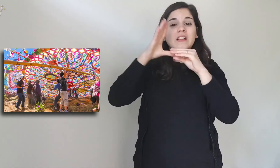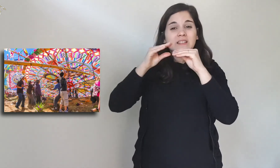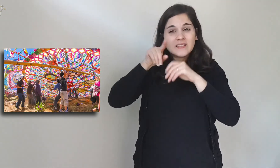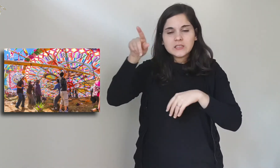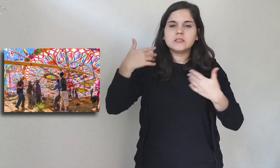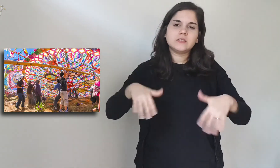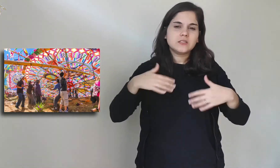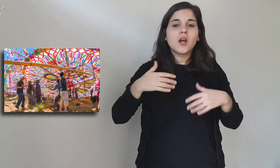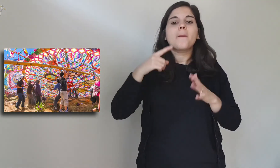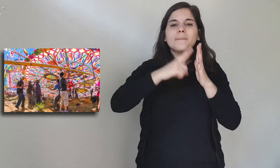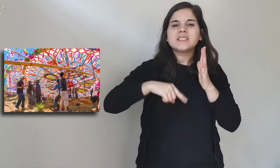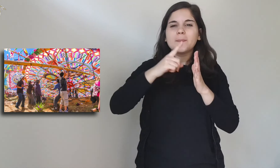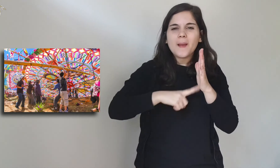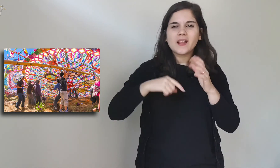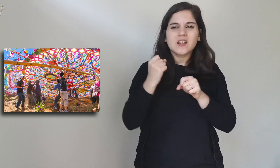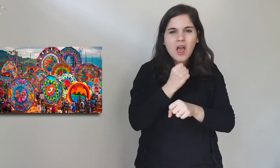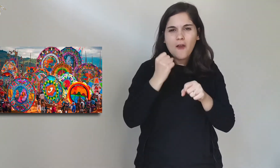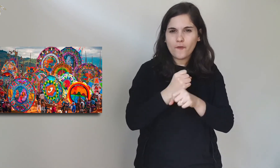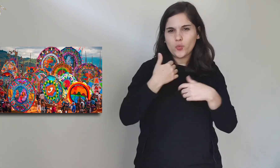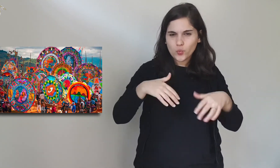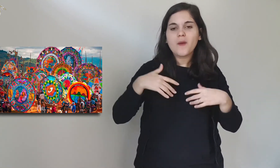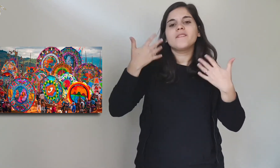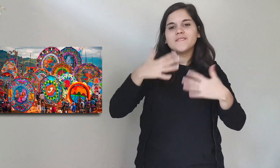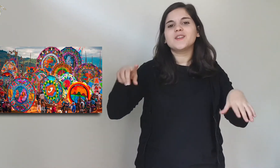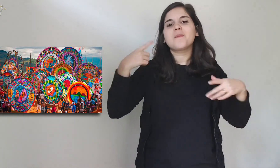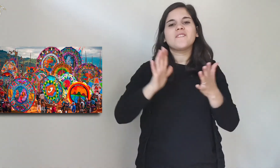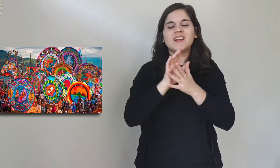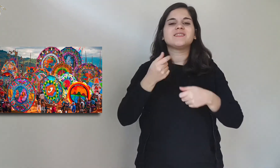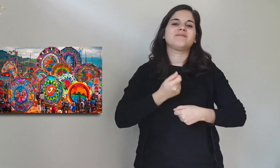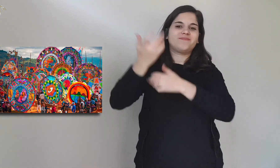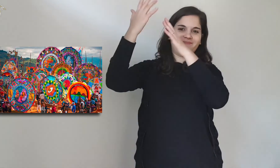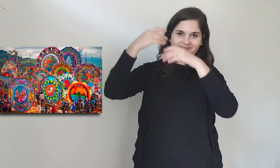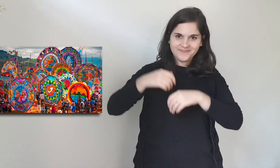to make them it takes months of hard work and then launch them in the sky